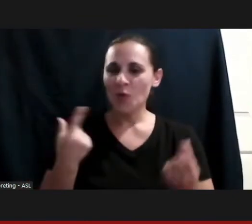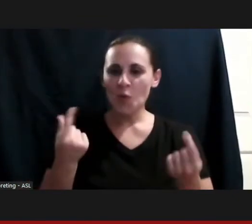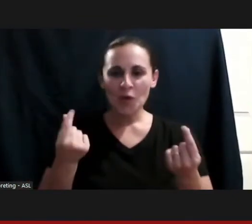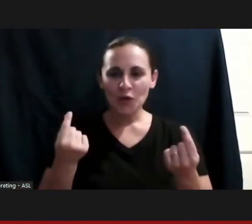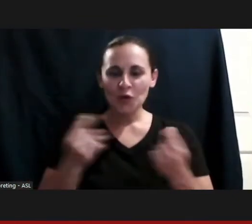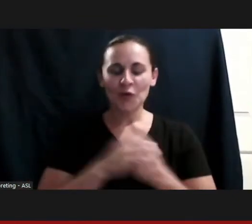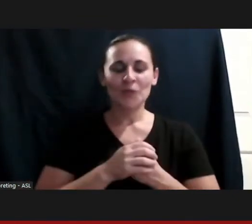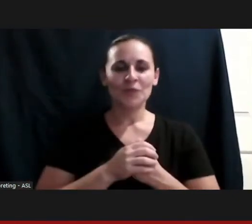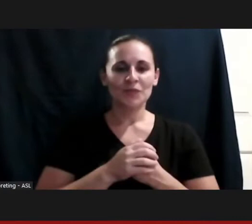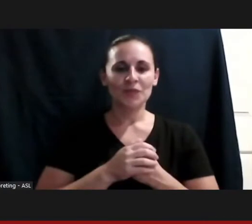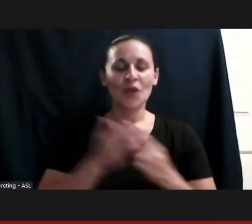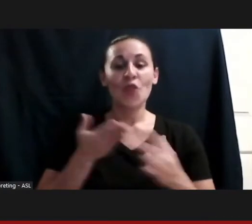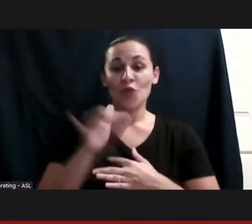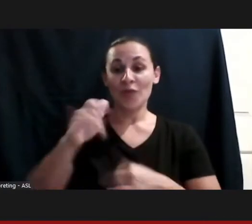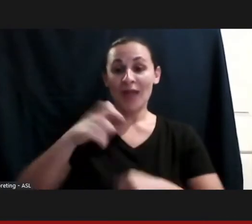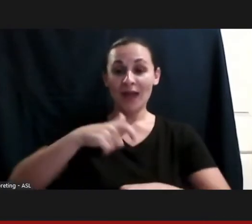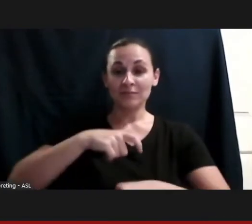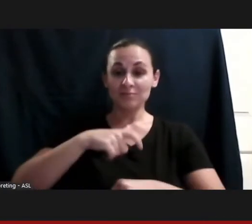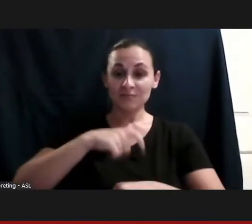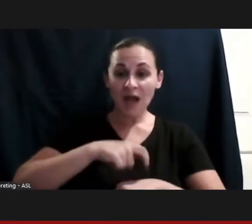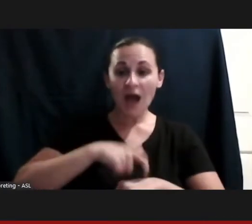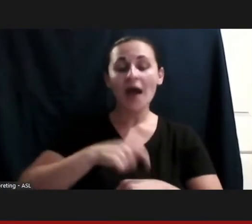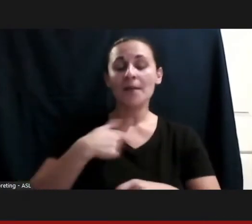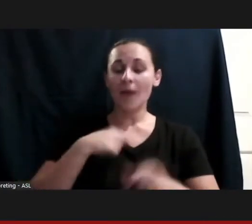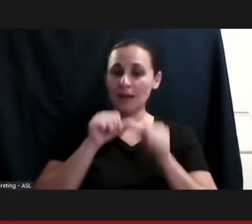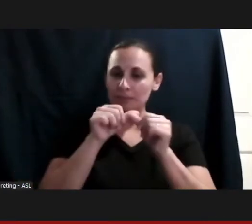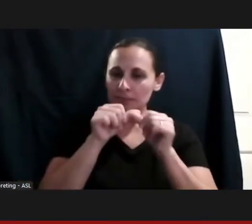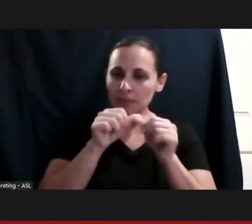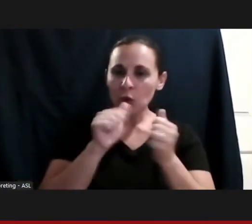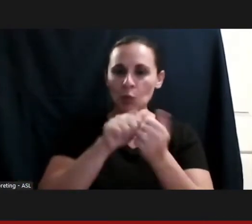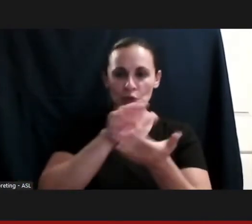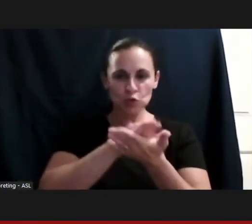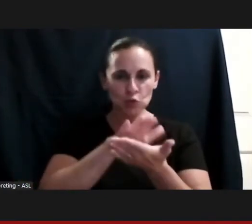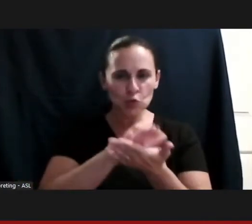of my educational journey, and I always felt like medicine would be good for me, Largely